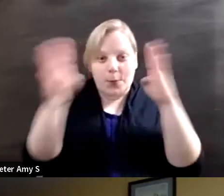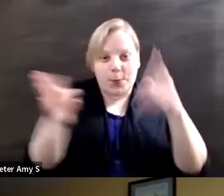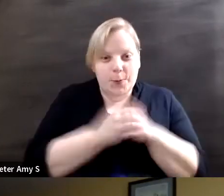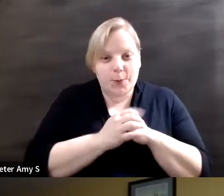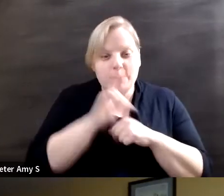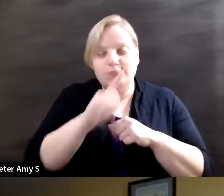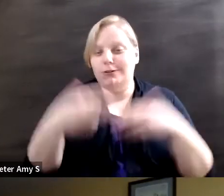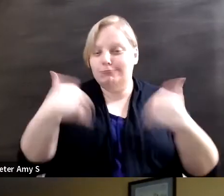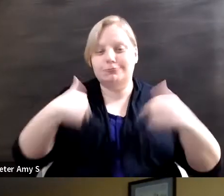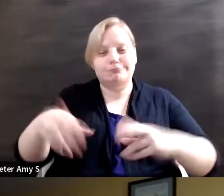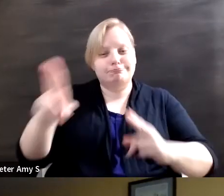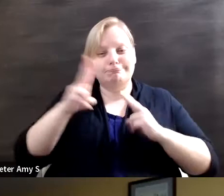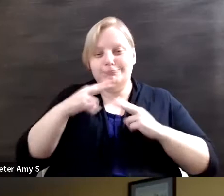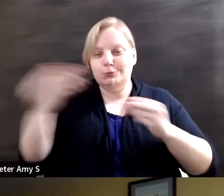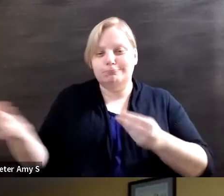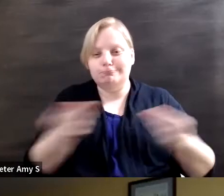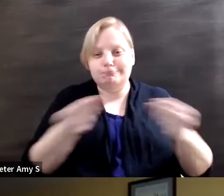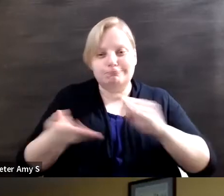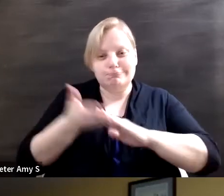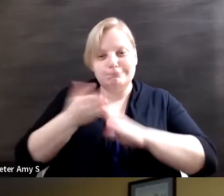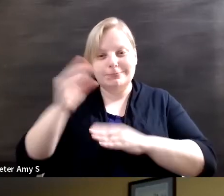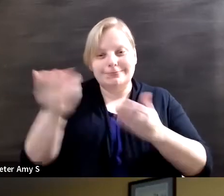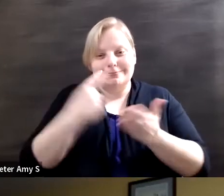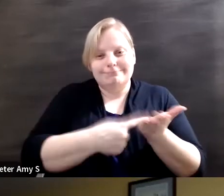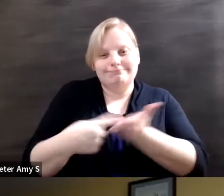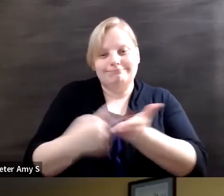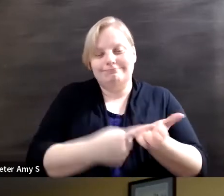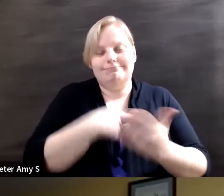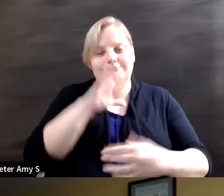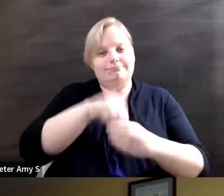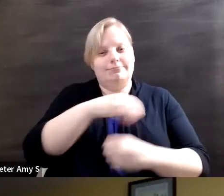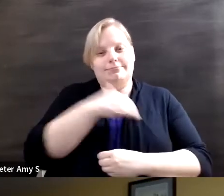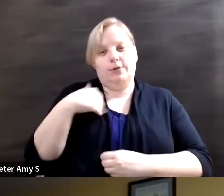an honor to get to moderate this discussion. In my capacity as a member of the UNA-USA DEAI